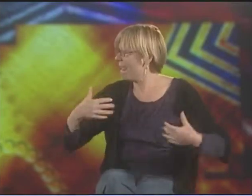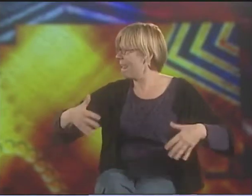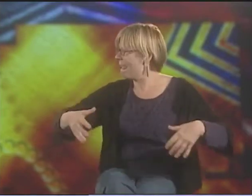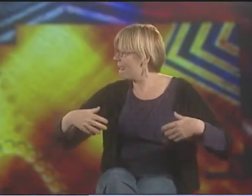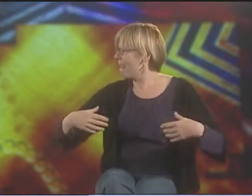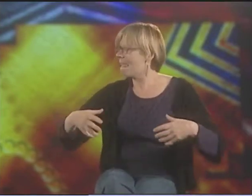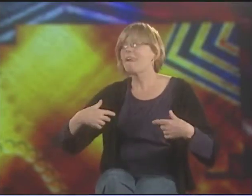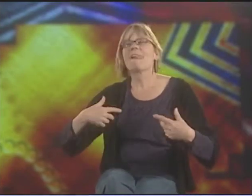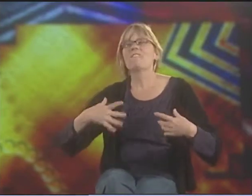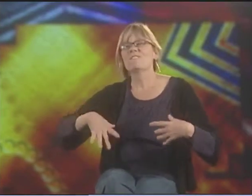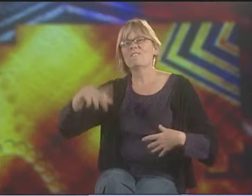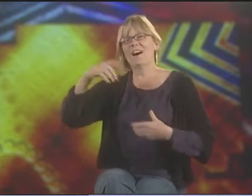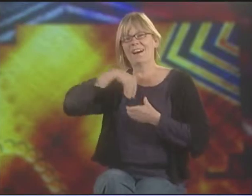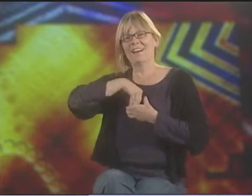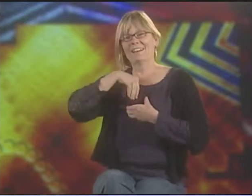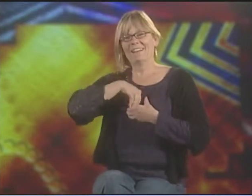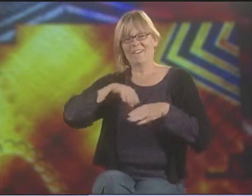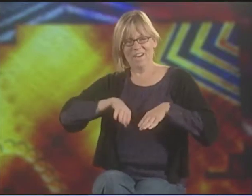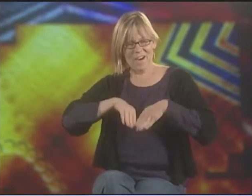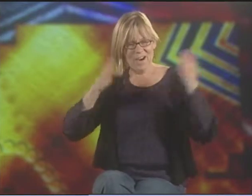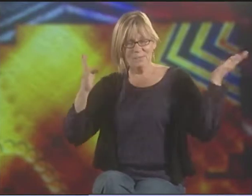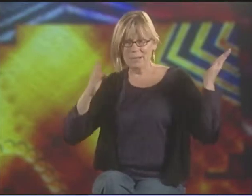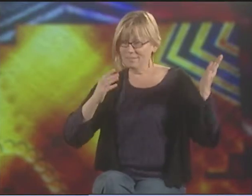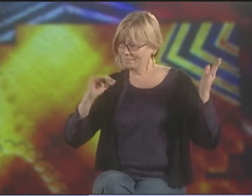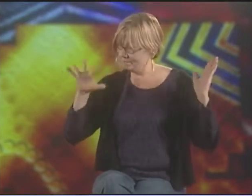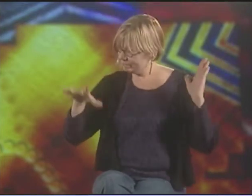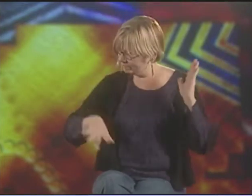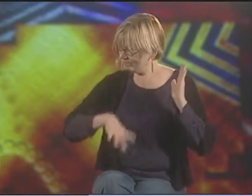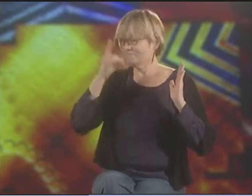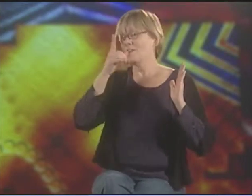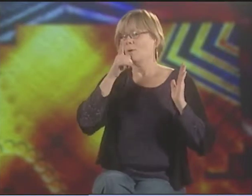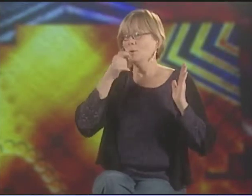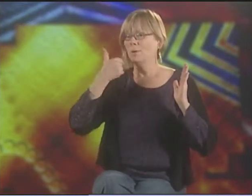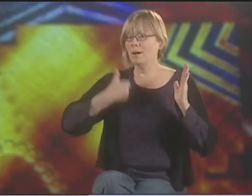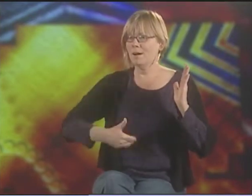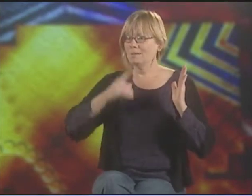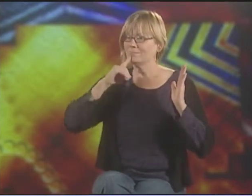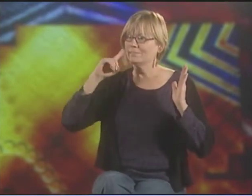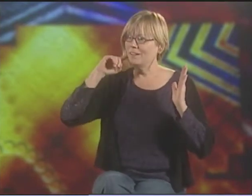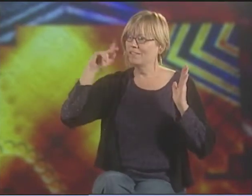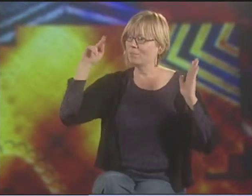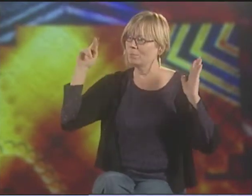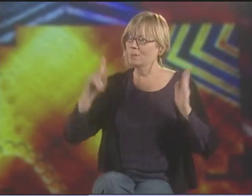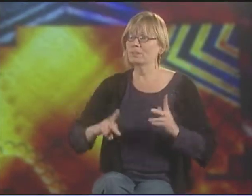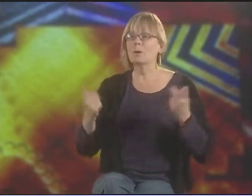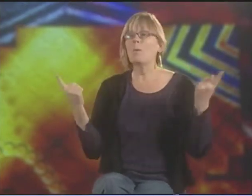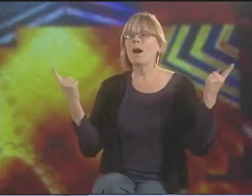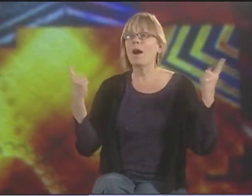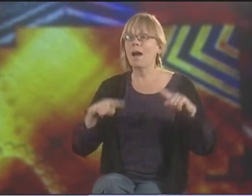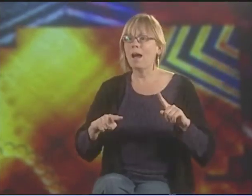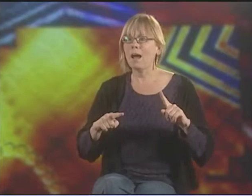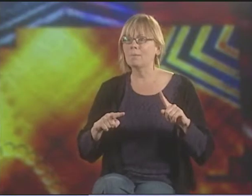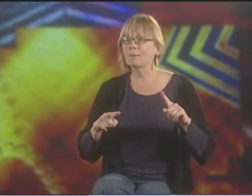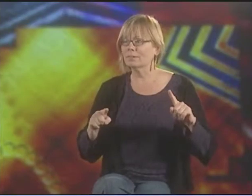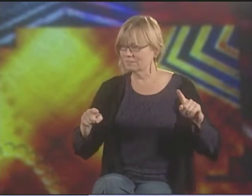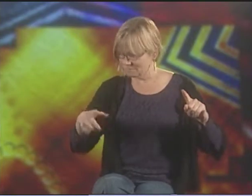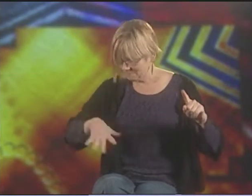SO IF YOU'RE ON THAT LADDER AND YOU'RE FINDING YOUR IDENTITY, YOU'RE OPENING YOURSELF UP, YOU'RE READY TO FIND OUT WHO YOU ARE AS A DEAF PERSON. AND WHAT HAPPENS?